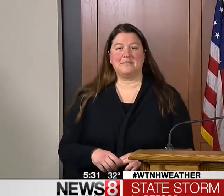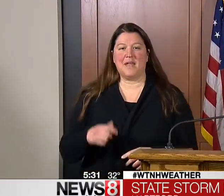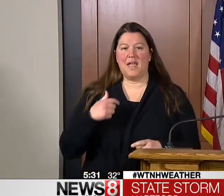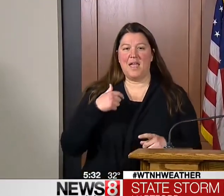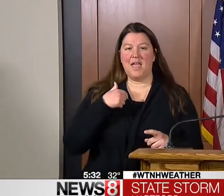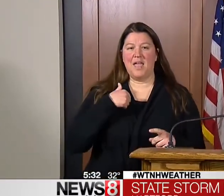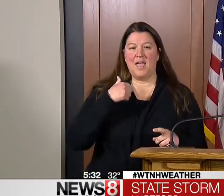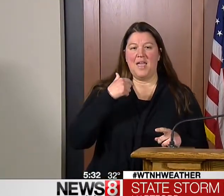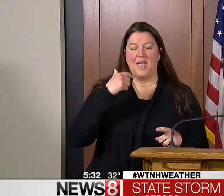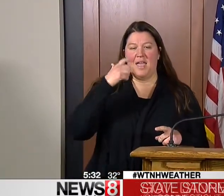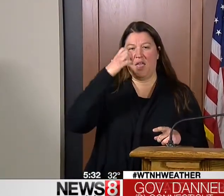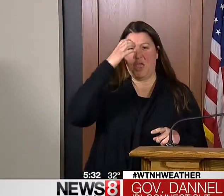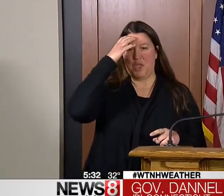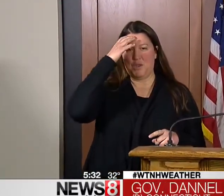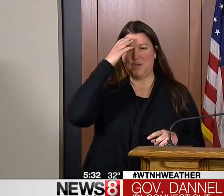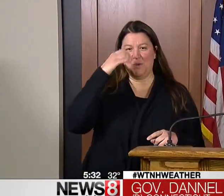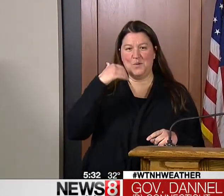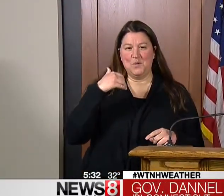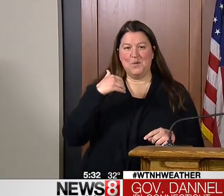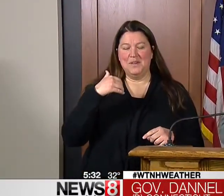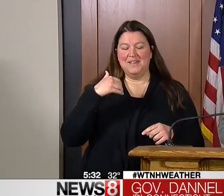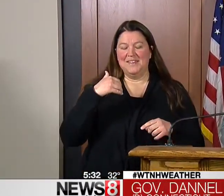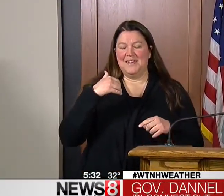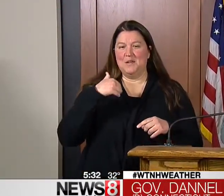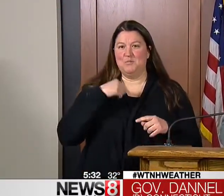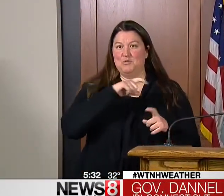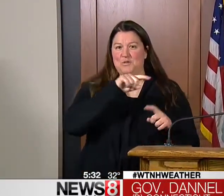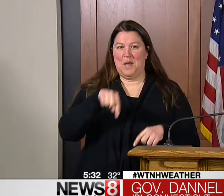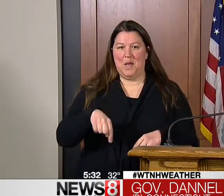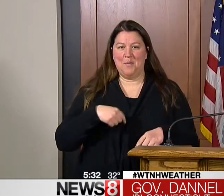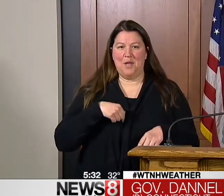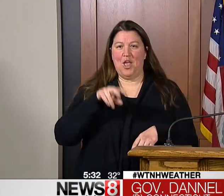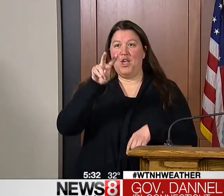OUT IN THE BULLSEYE AREA, THAT WE MENTIONED EARLIER TODAY WITH REGARD TO DANBURY. HERE IS THE GOVERNOR.